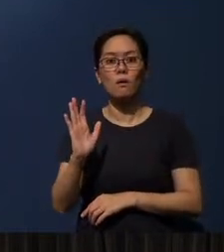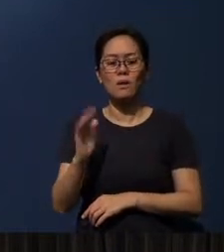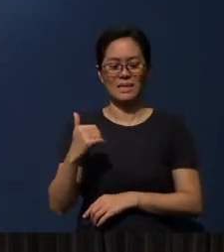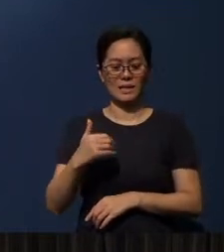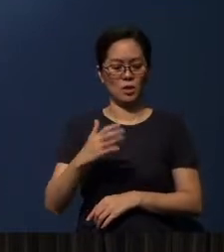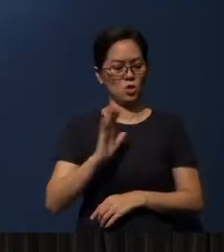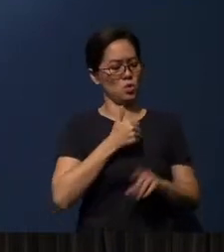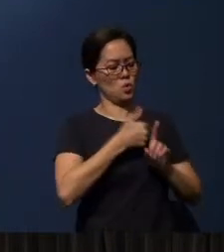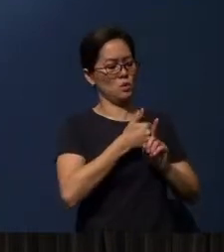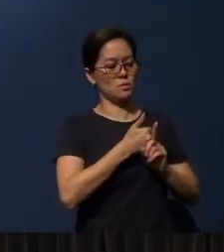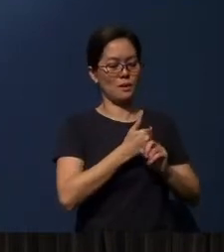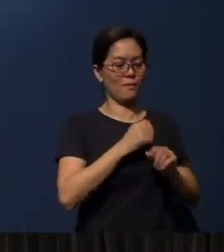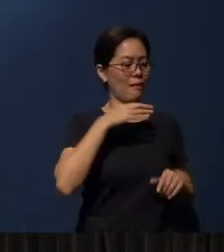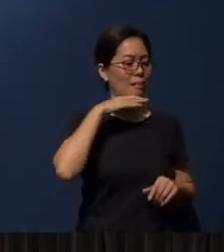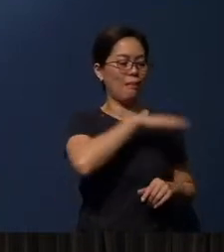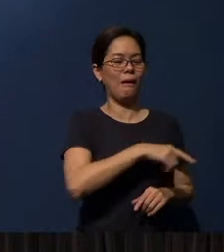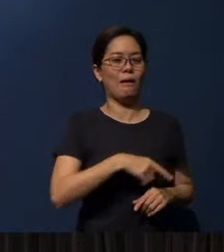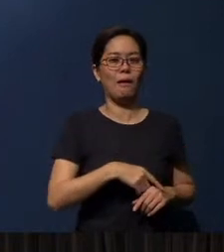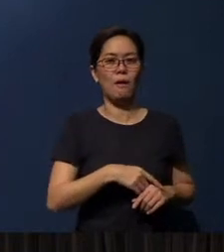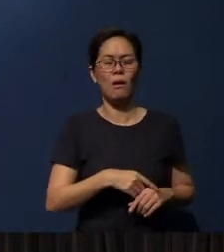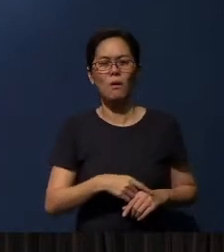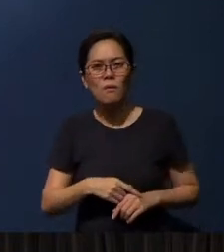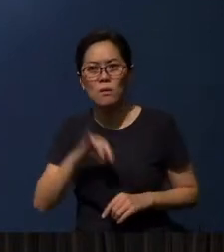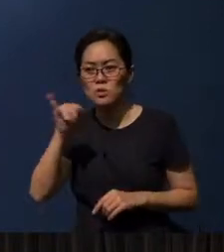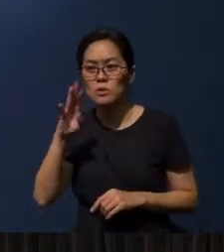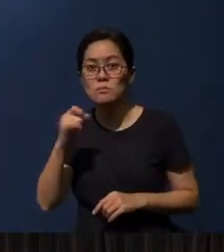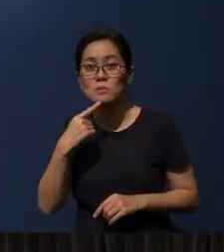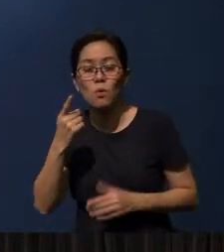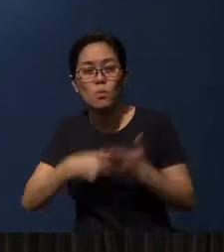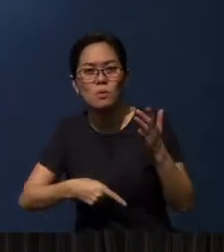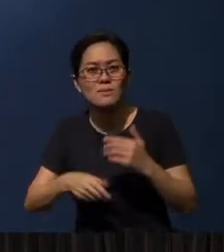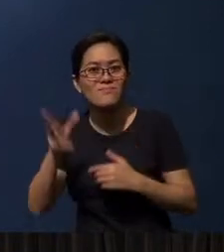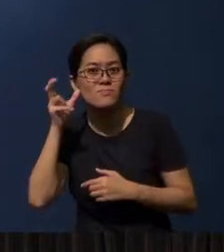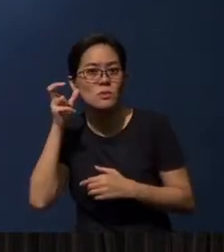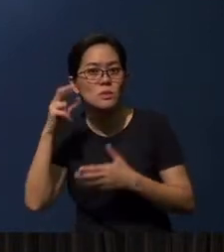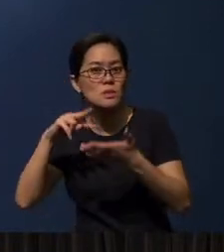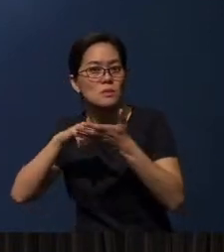James is telling us hearing really means doing, okay.